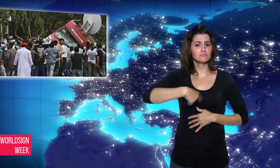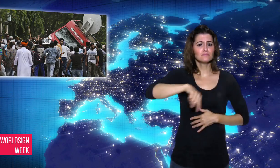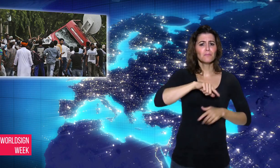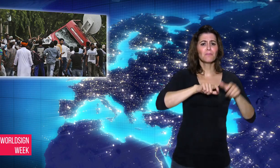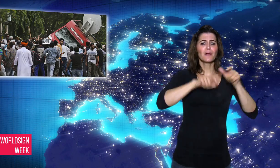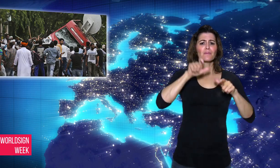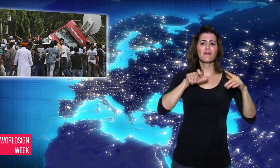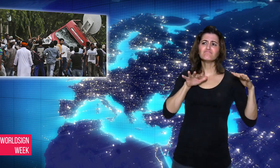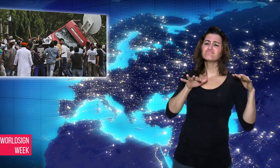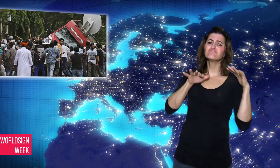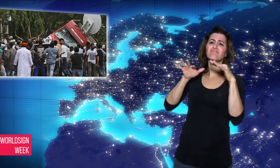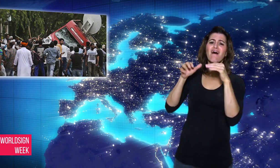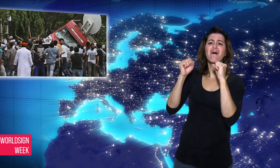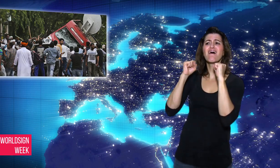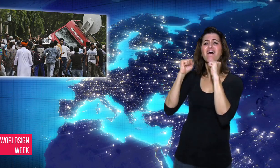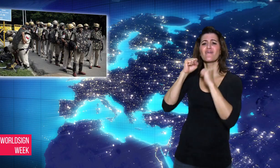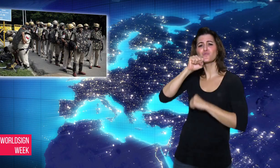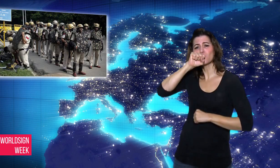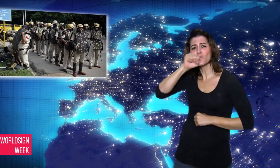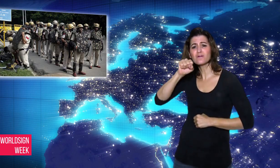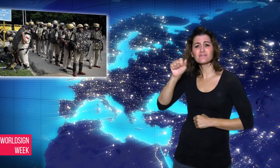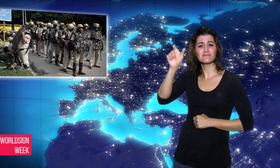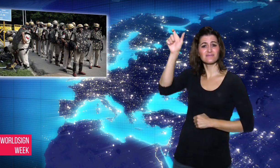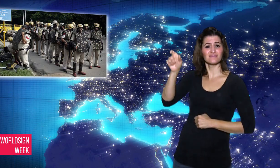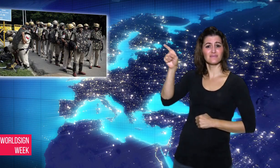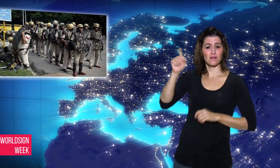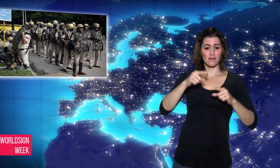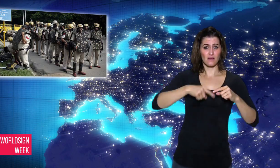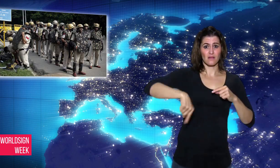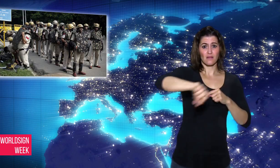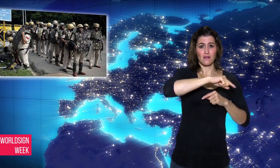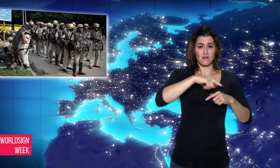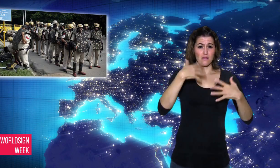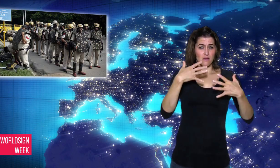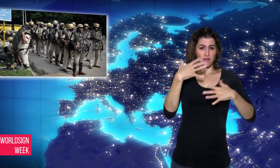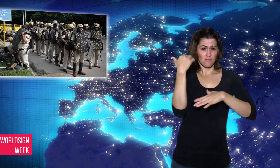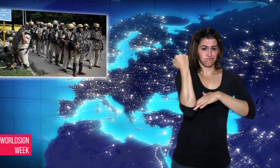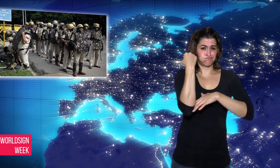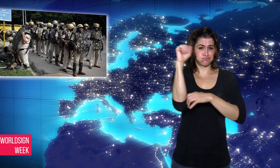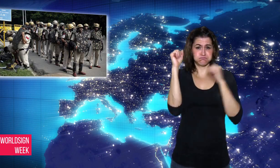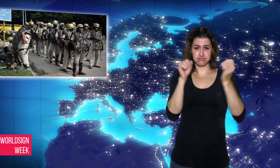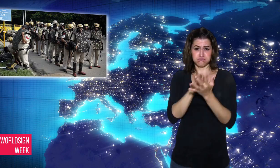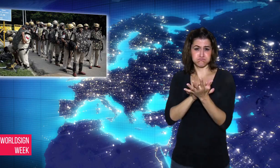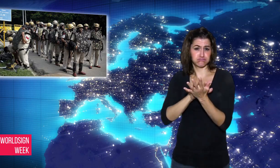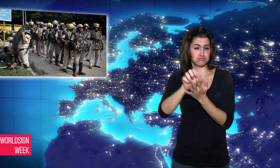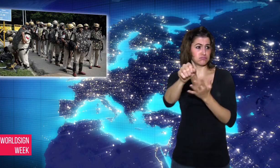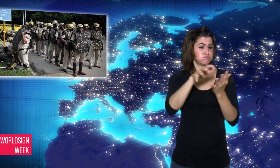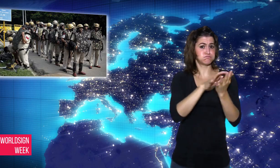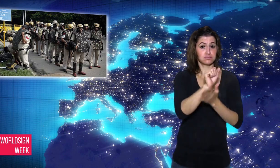resulting in 38 deaths and over 200 injuries.